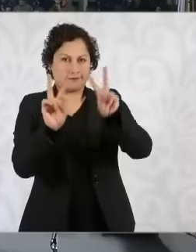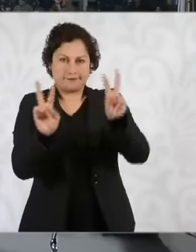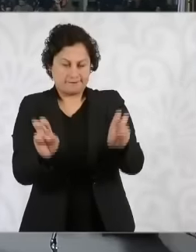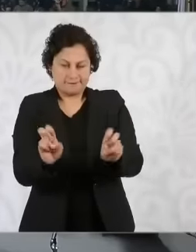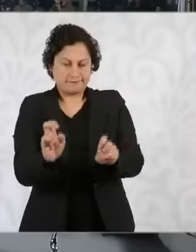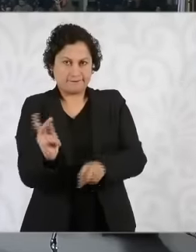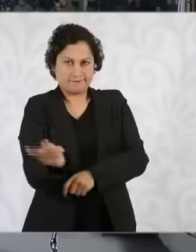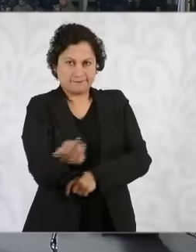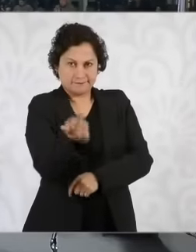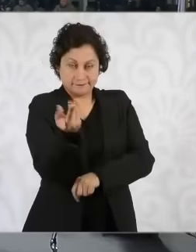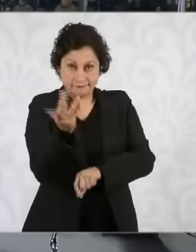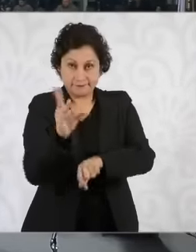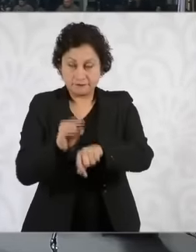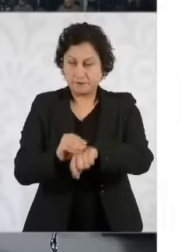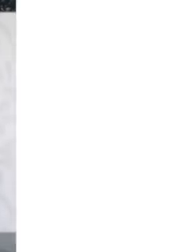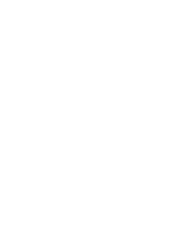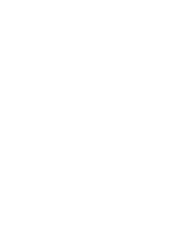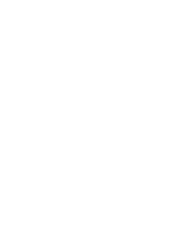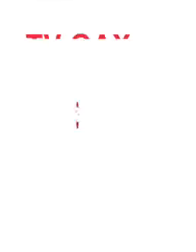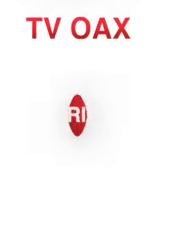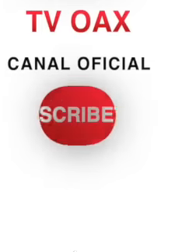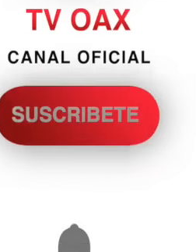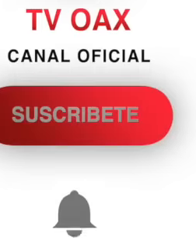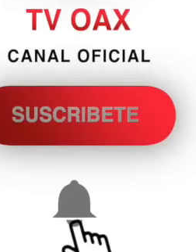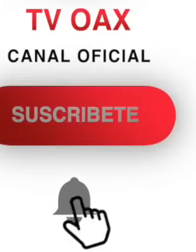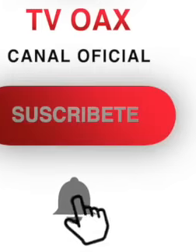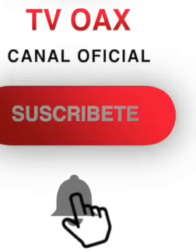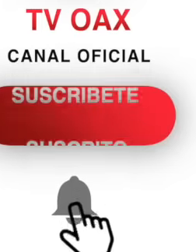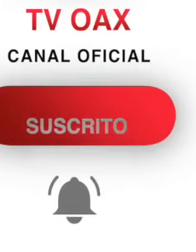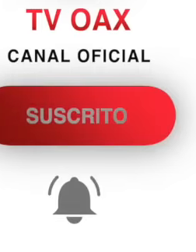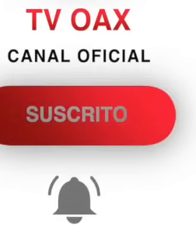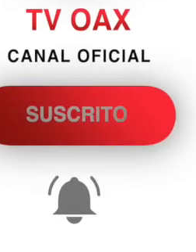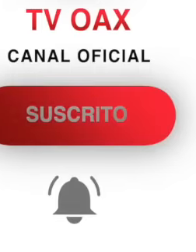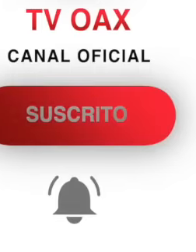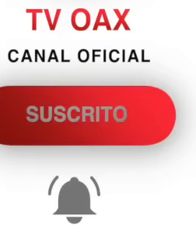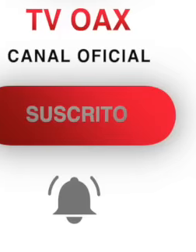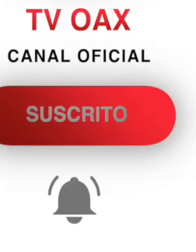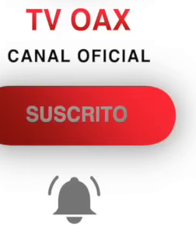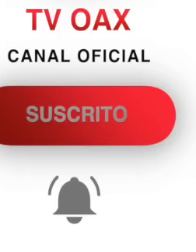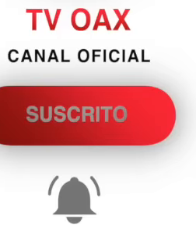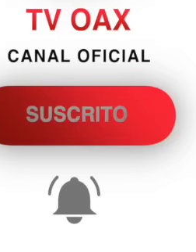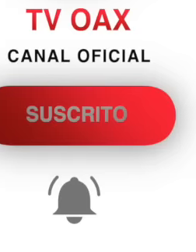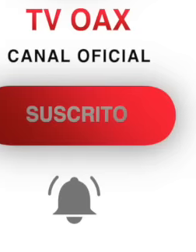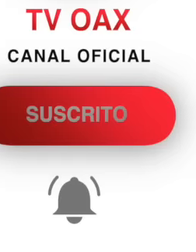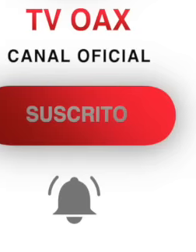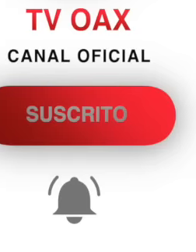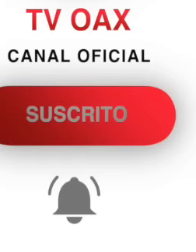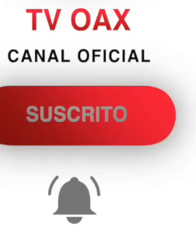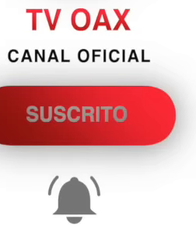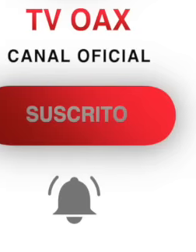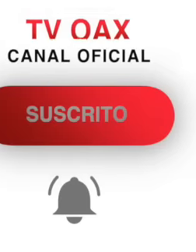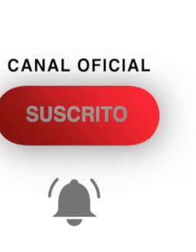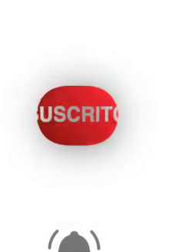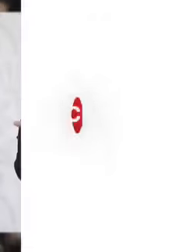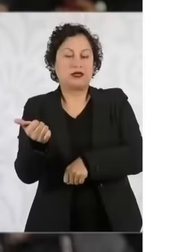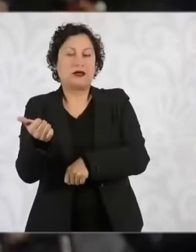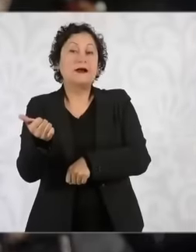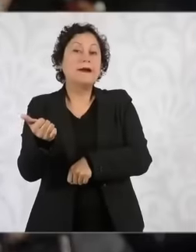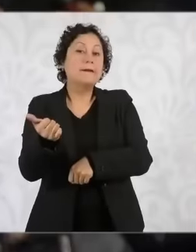yesterday, eh right here the morning cons of the judiciary were mentioned eh but eh